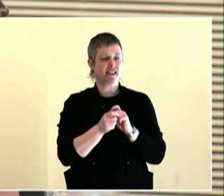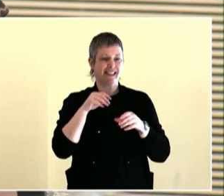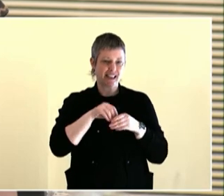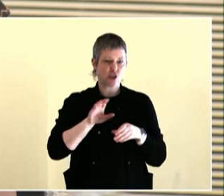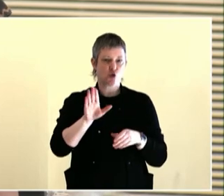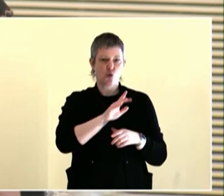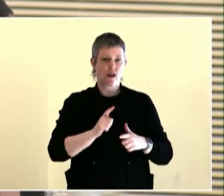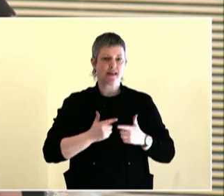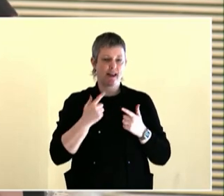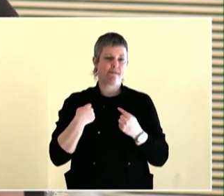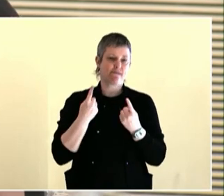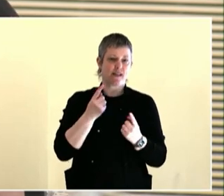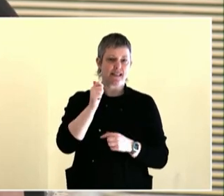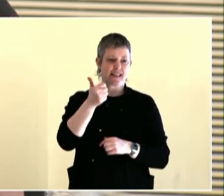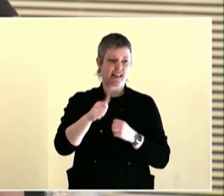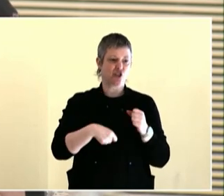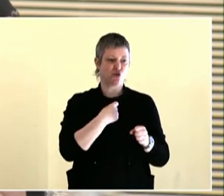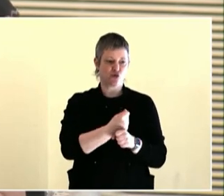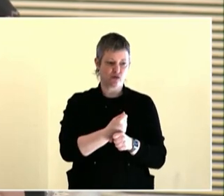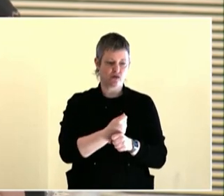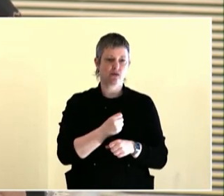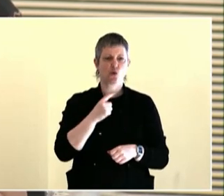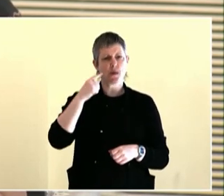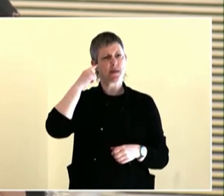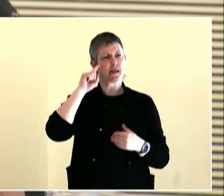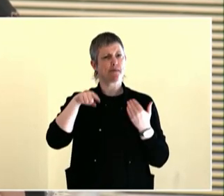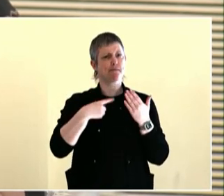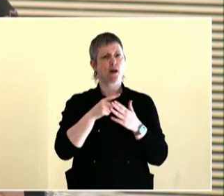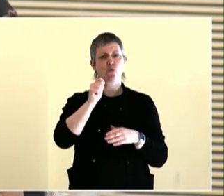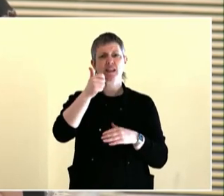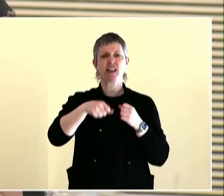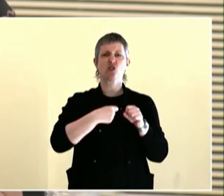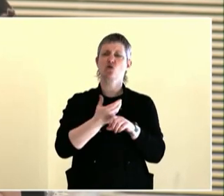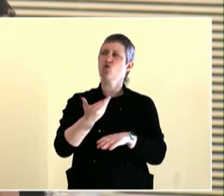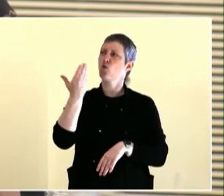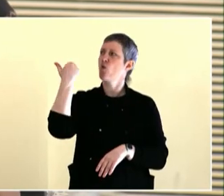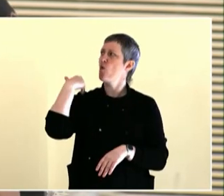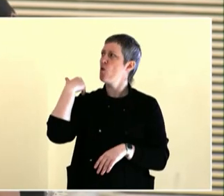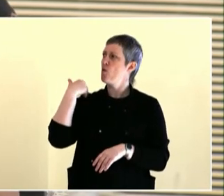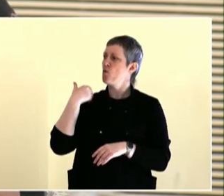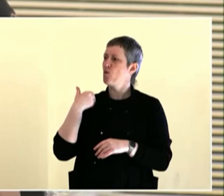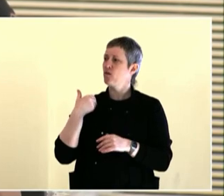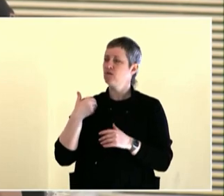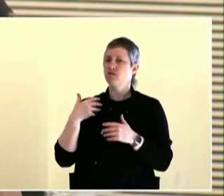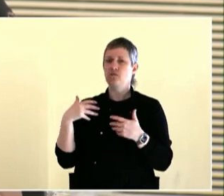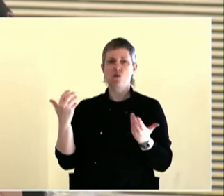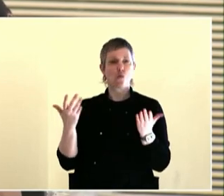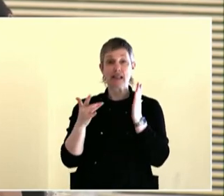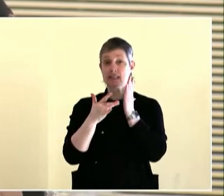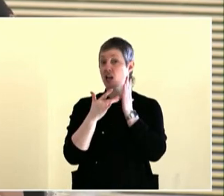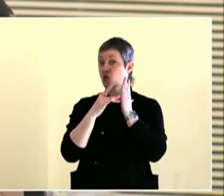heard with everyone here, what they just shared, and please think about what you heard previous to that in terms of